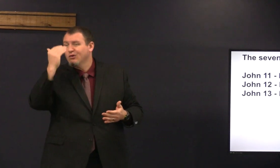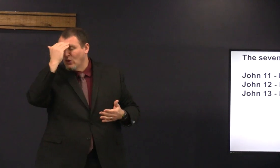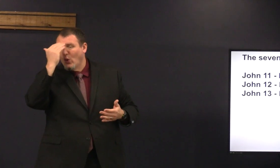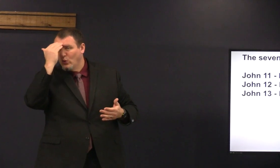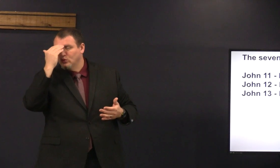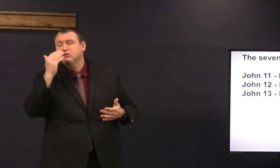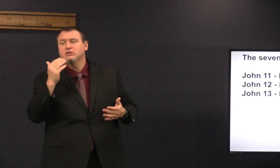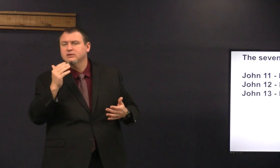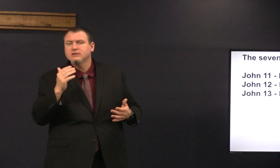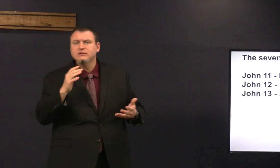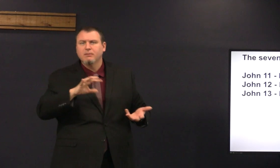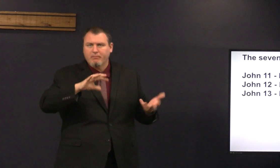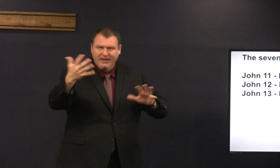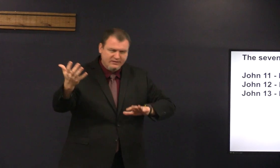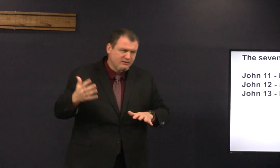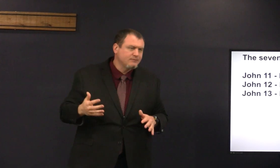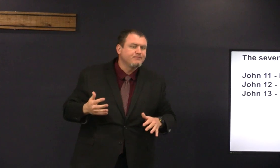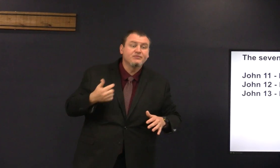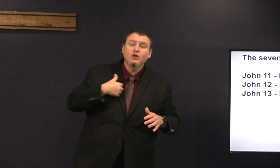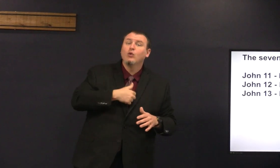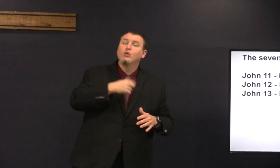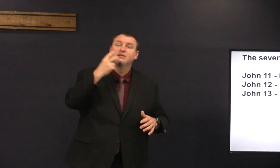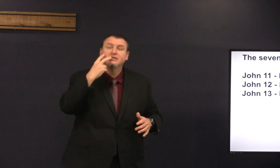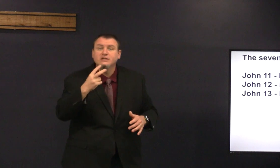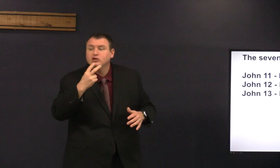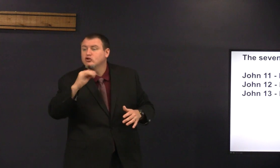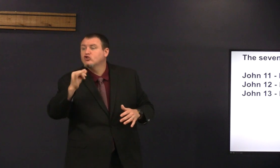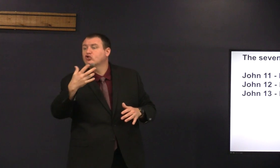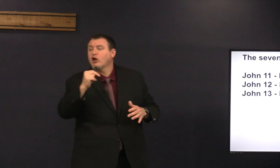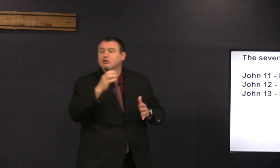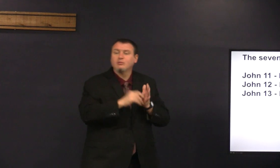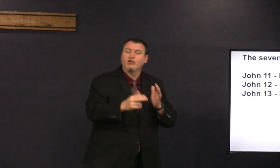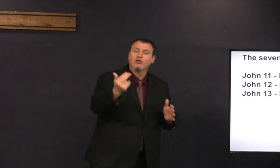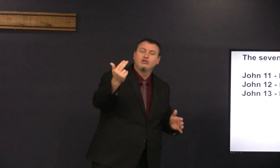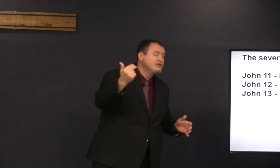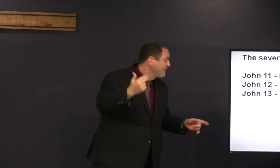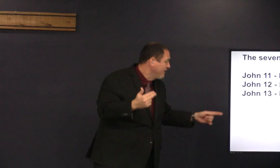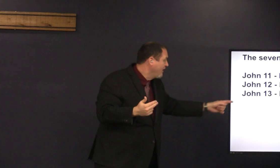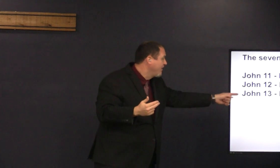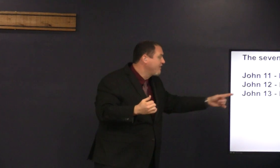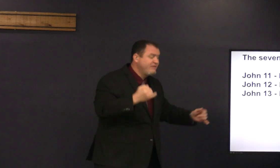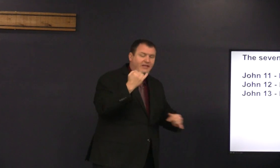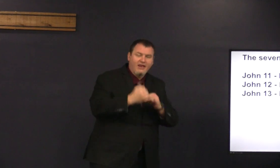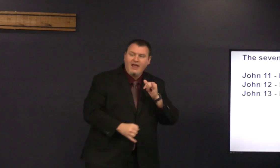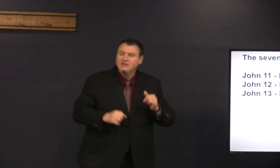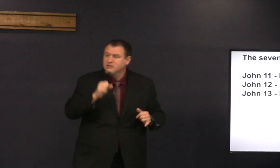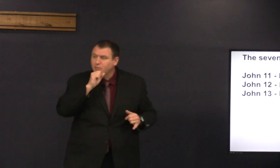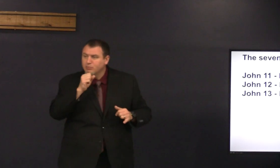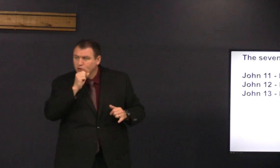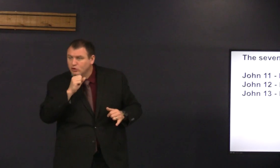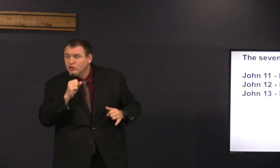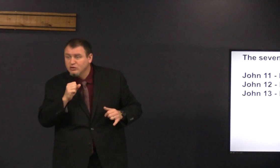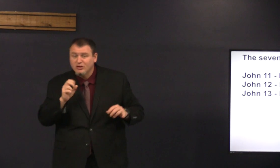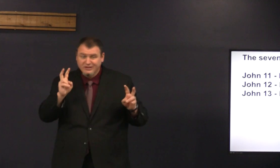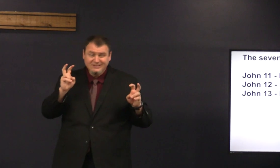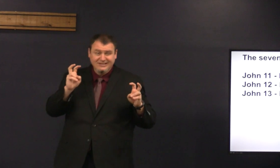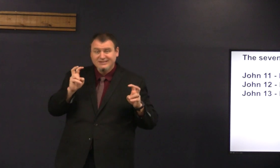their time was drawing near and that chaos was coming so we see Jesus in 13 chapter 13.